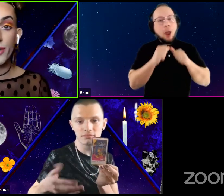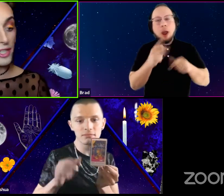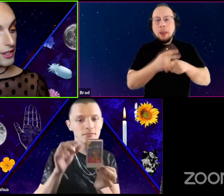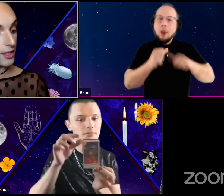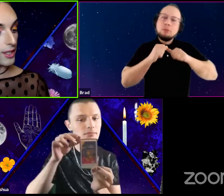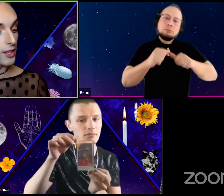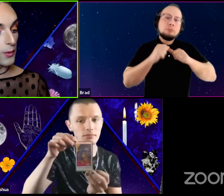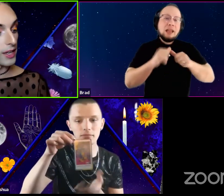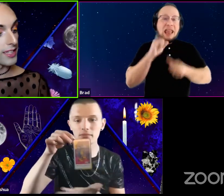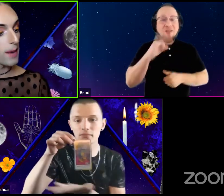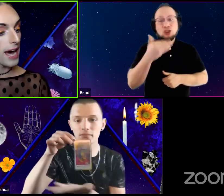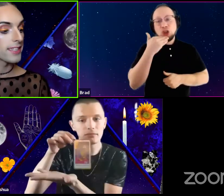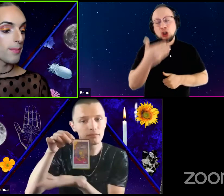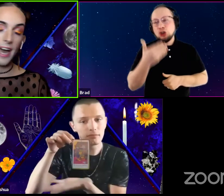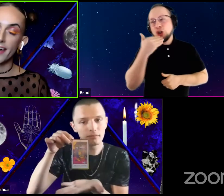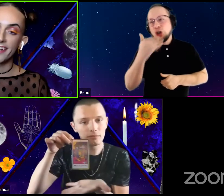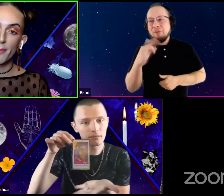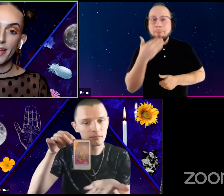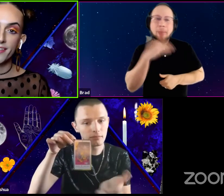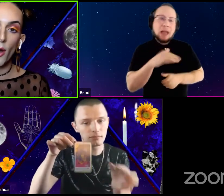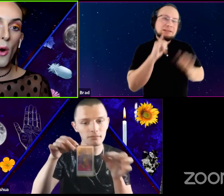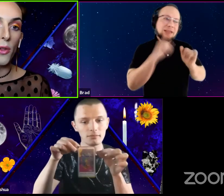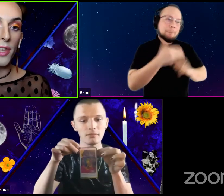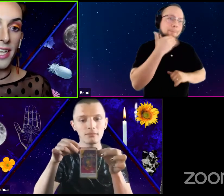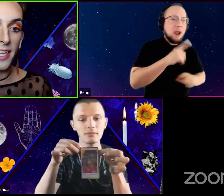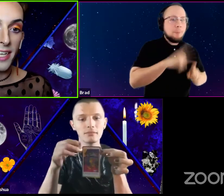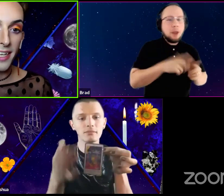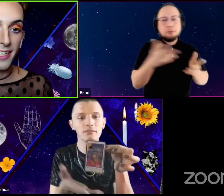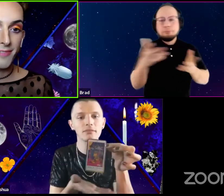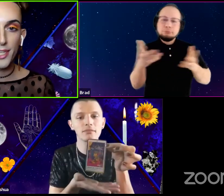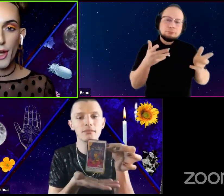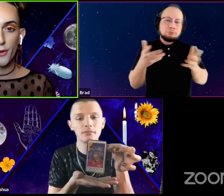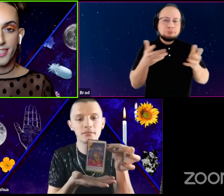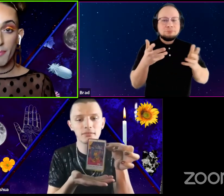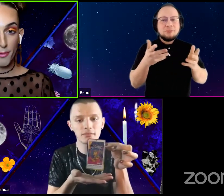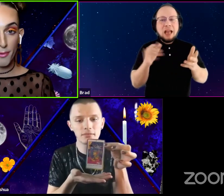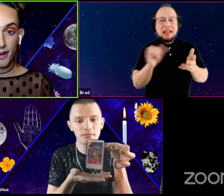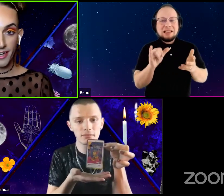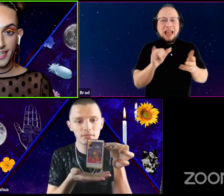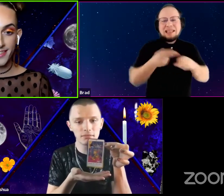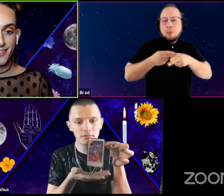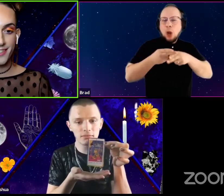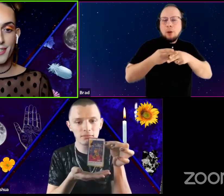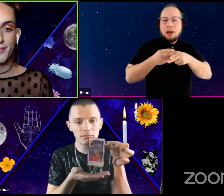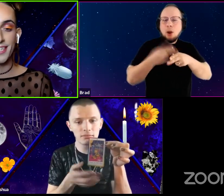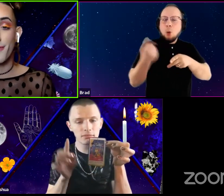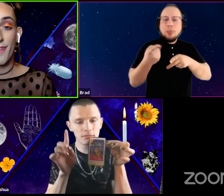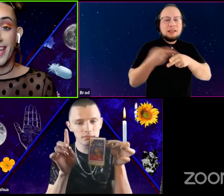When it's bad, it's bad, but it's only temporary. It's just, it's fate.